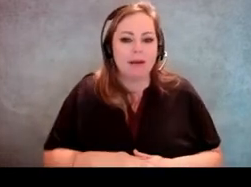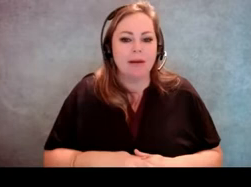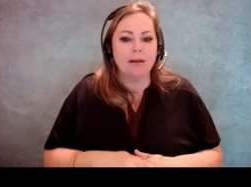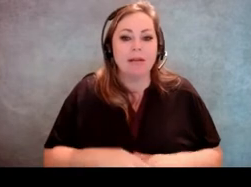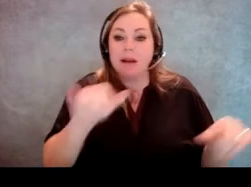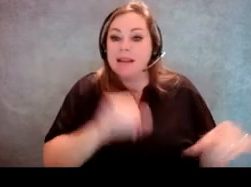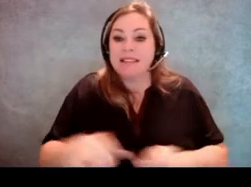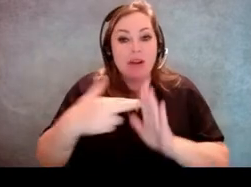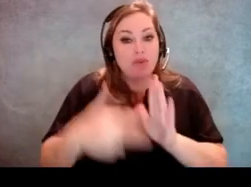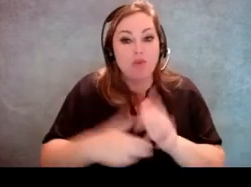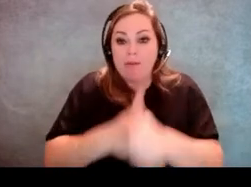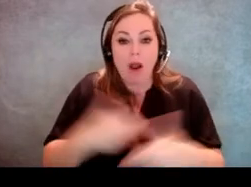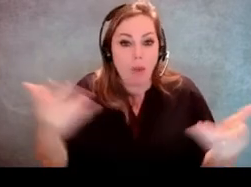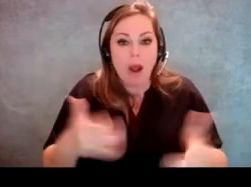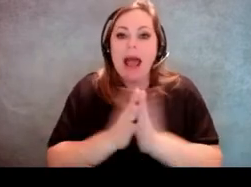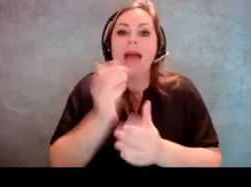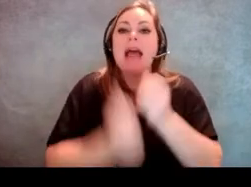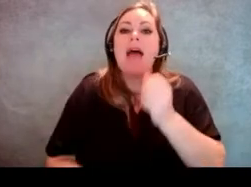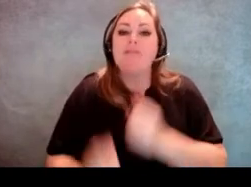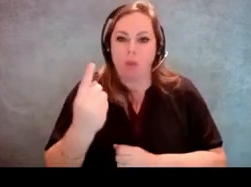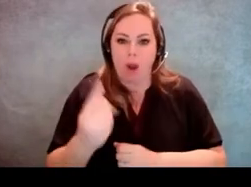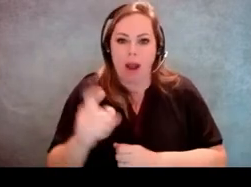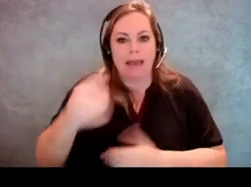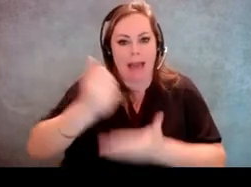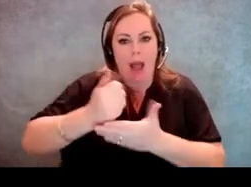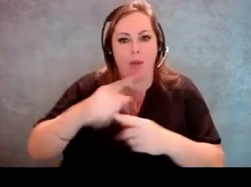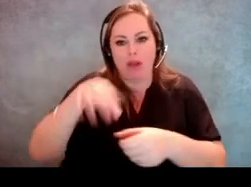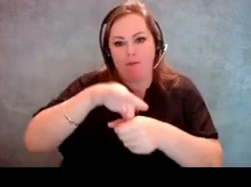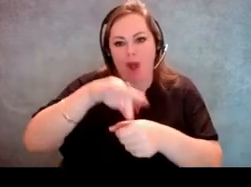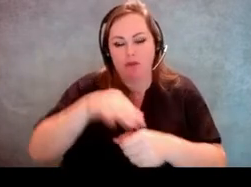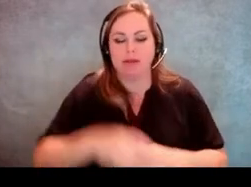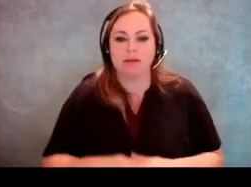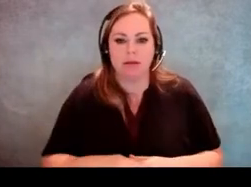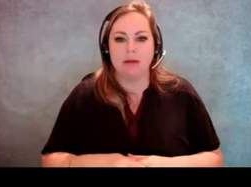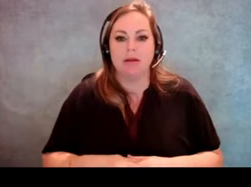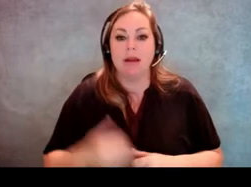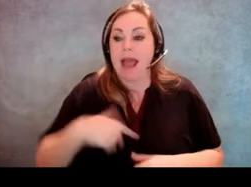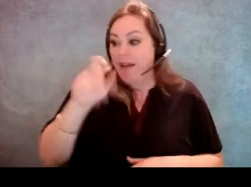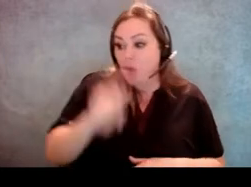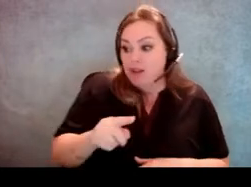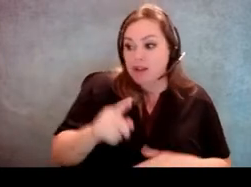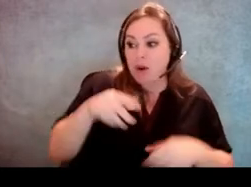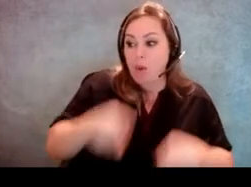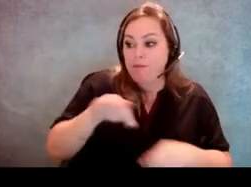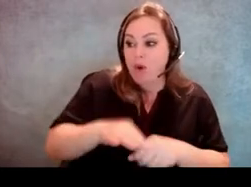I would say, ask everybody, do you need any assistance when you go vote? Or if you have any questions while voting,